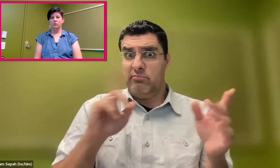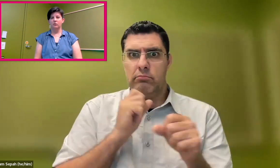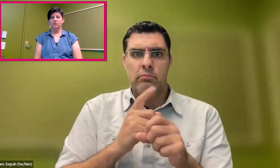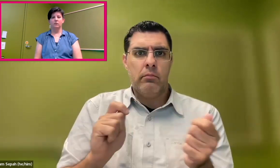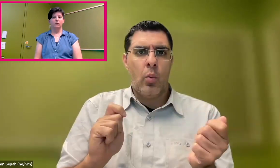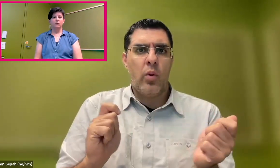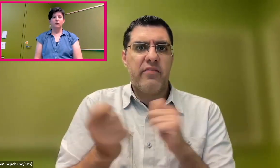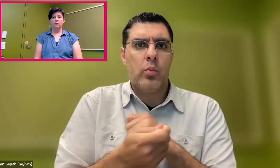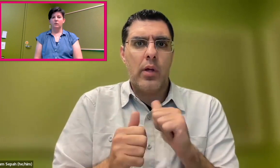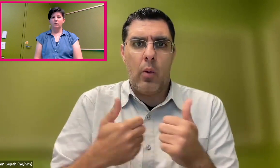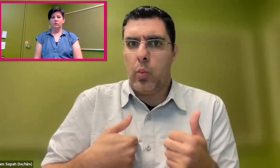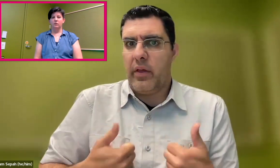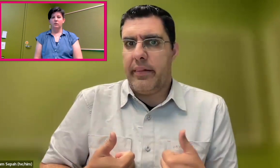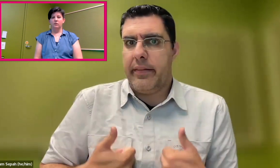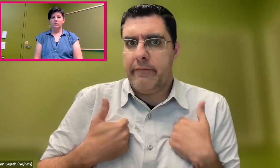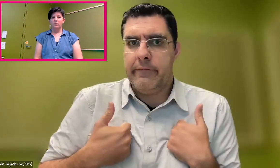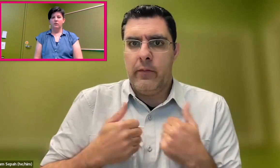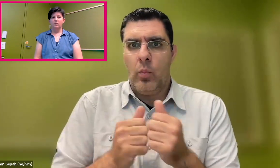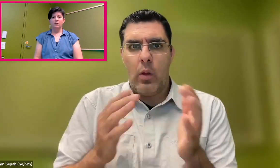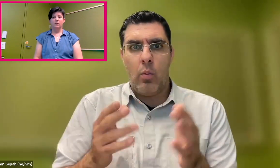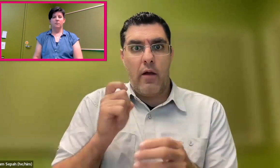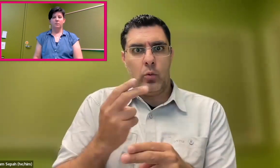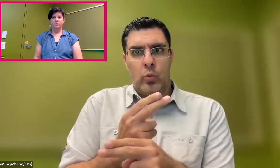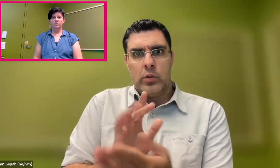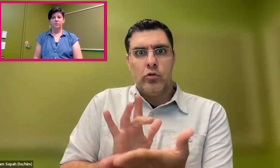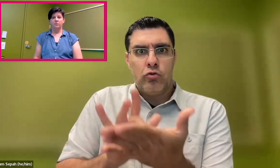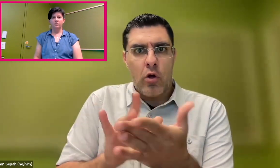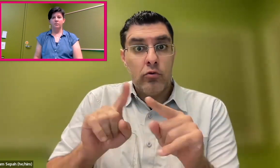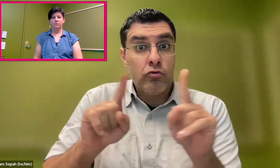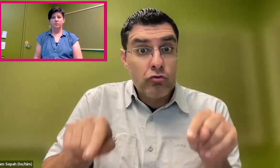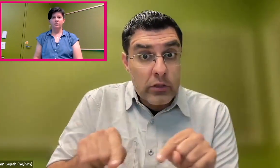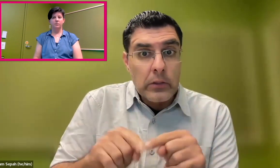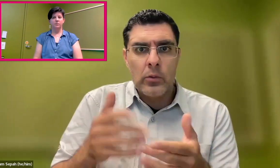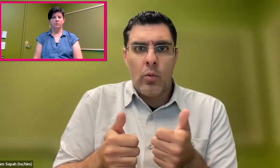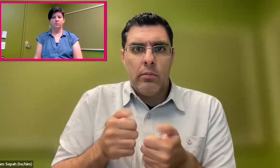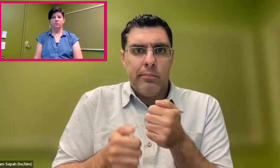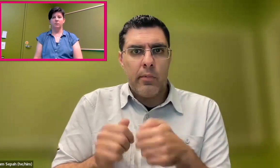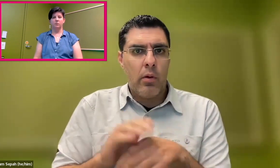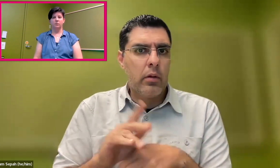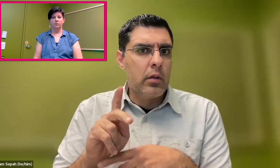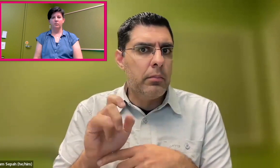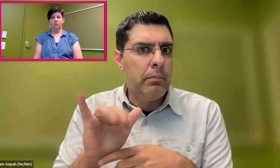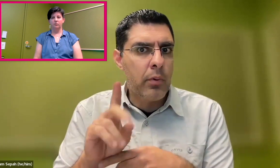but you can even do things like find a football game. So it's amazing technology, where you don't even